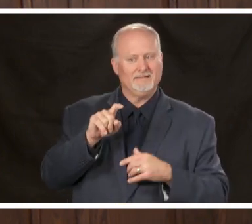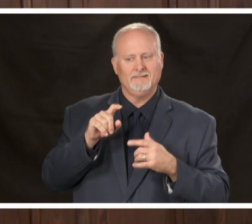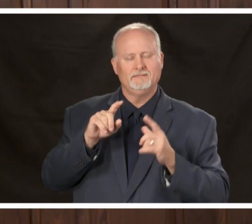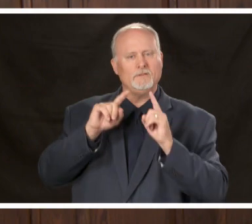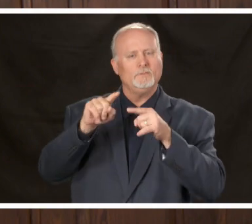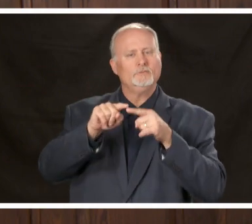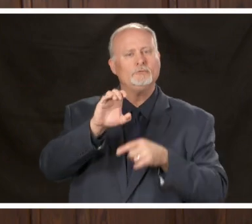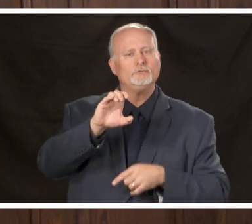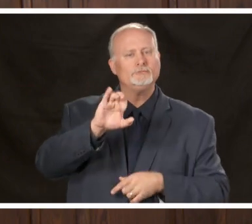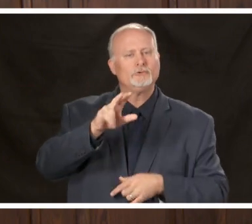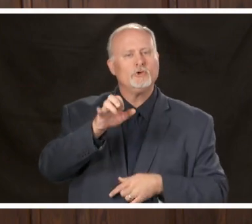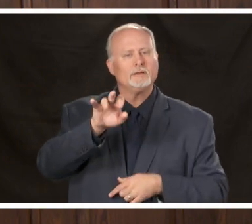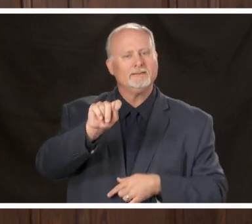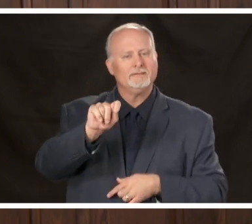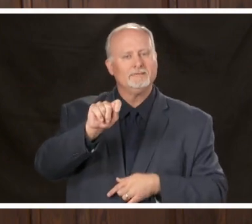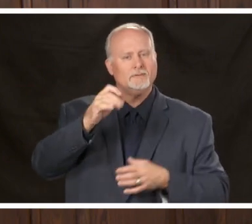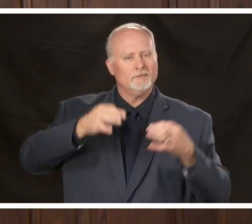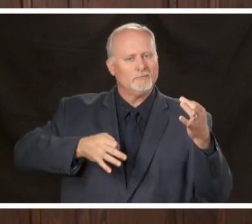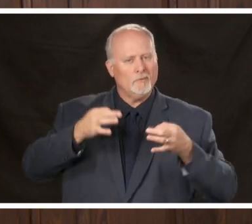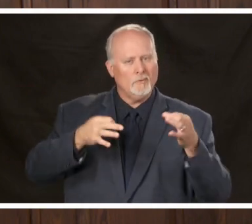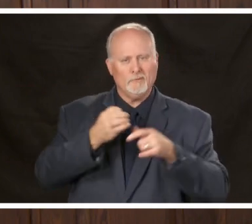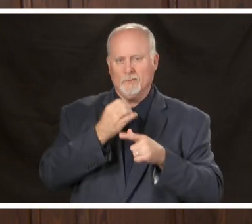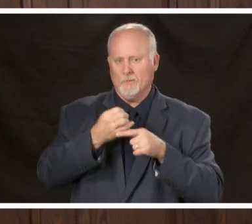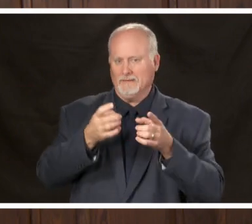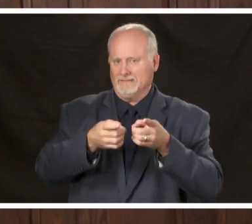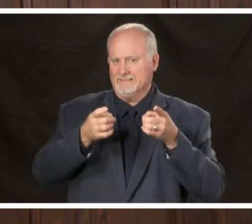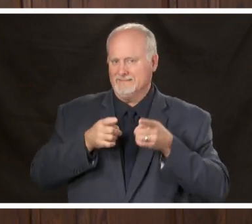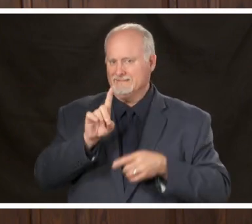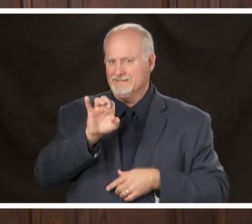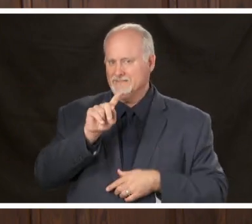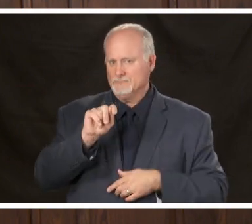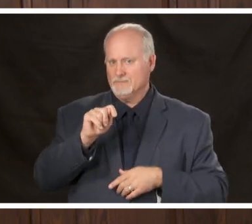Court district court I want to say if you're coming to the courthouse be sure